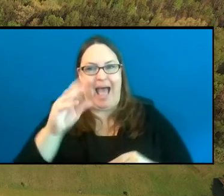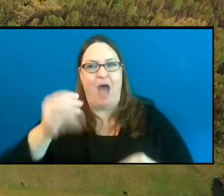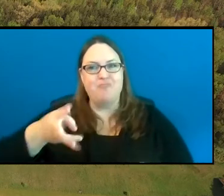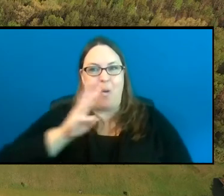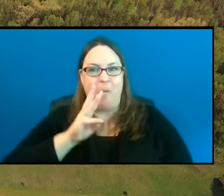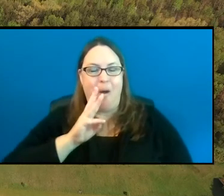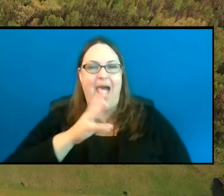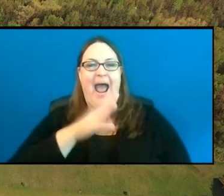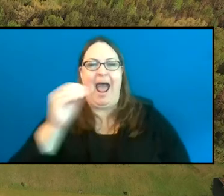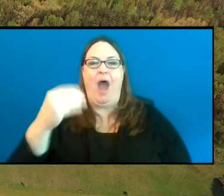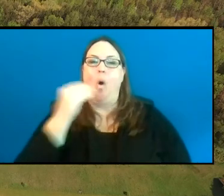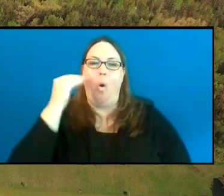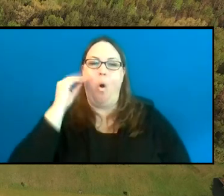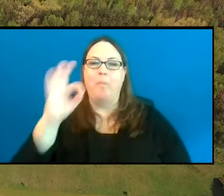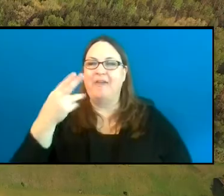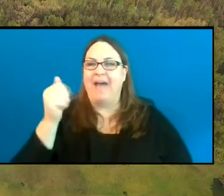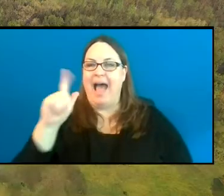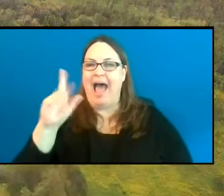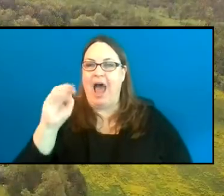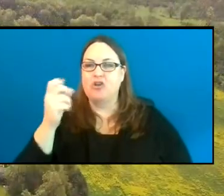the Hal and Jean Glassen Shooting and Education Center.